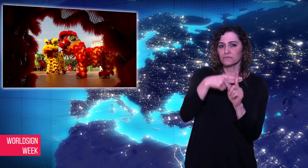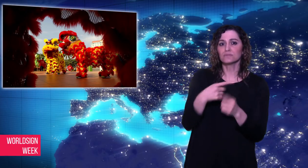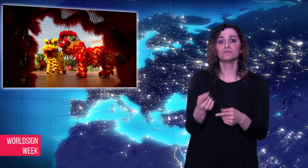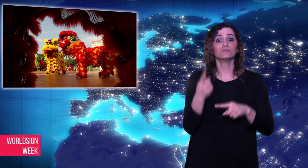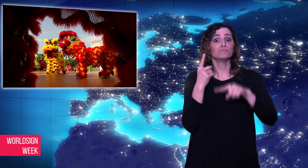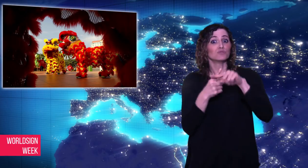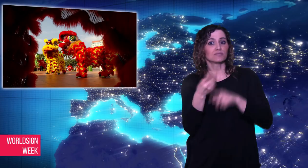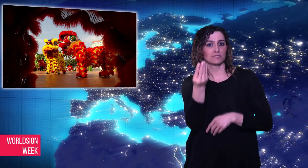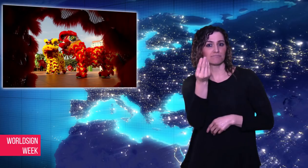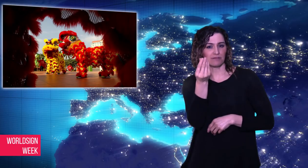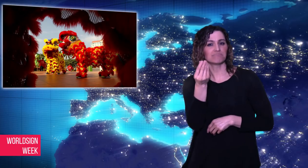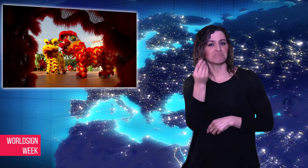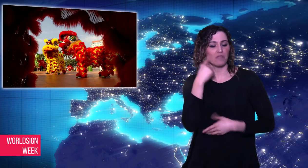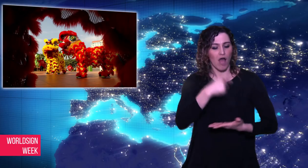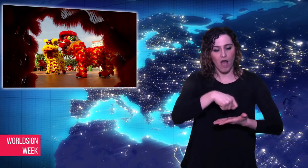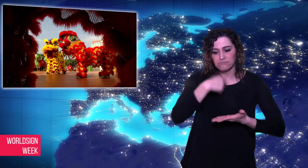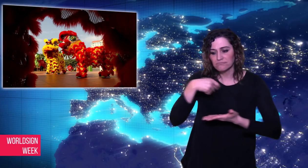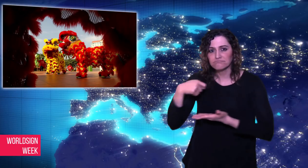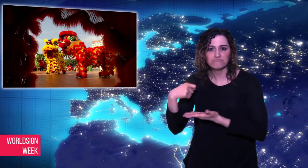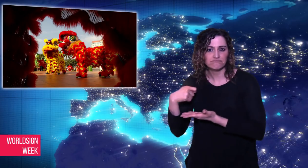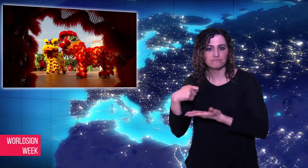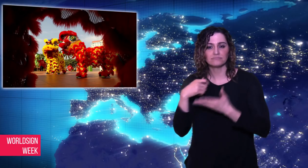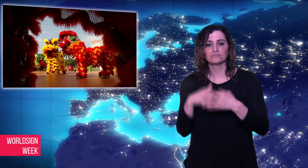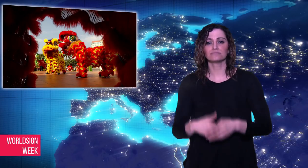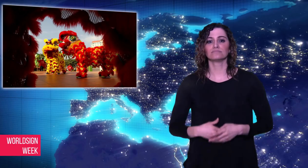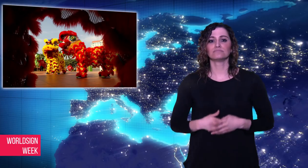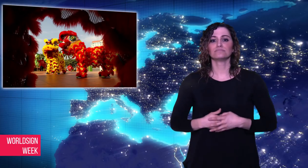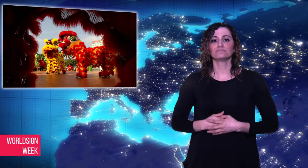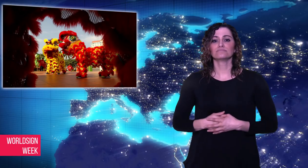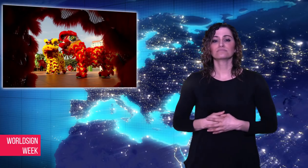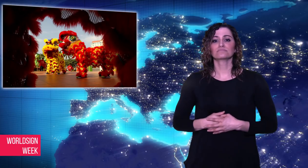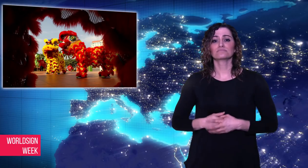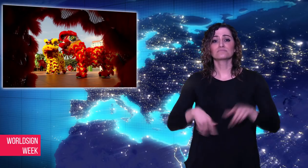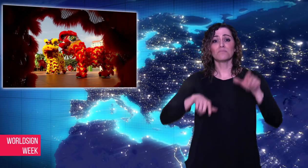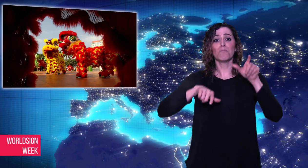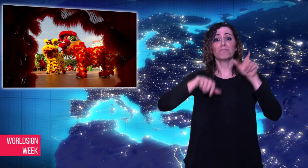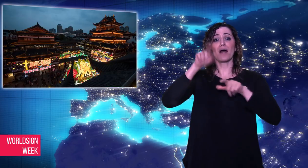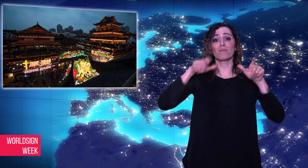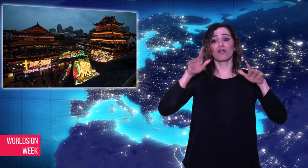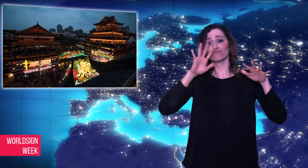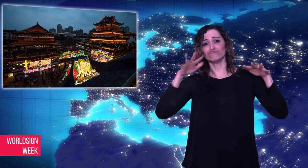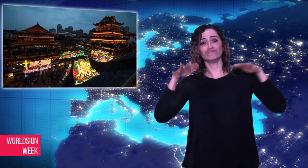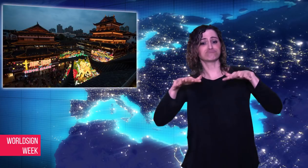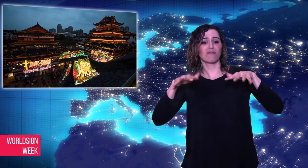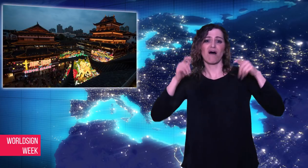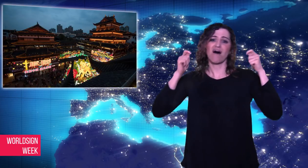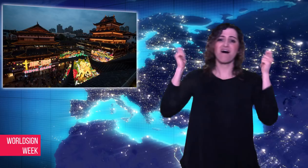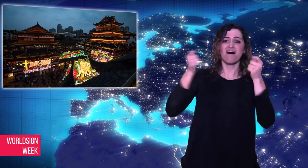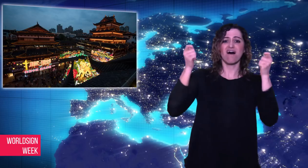Revelers watched traditional lion and